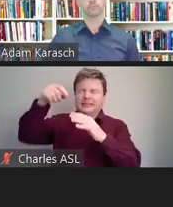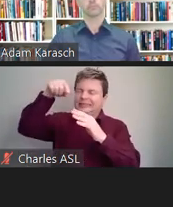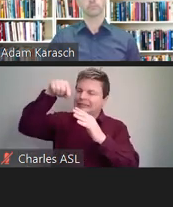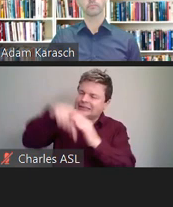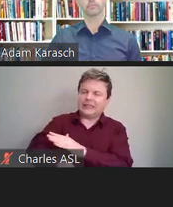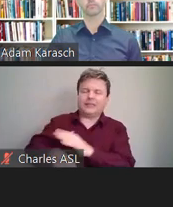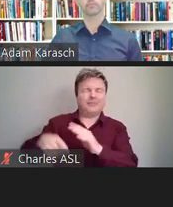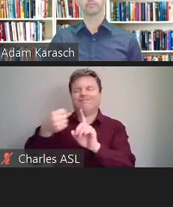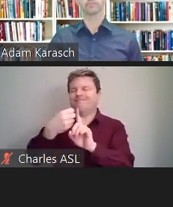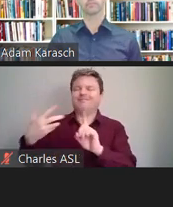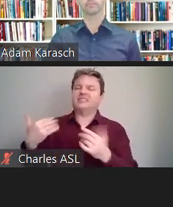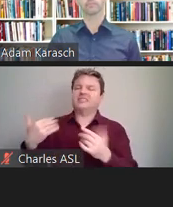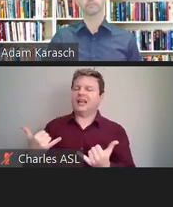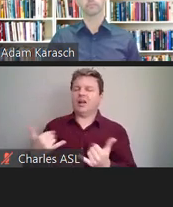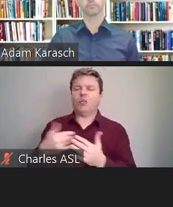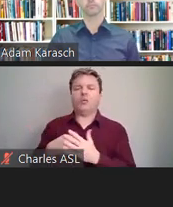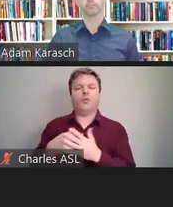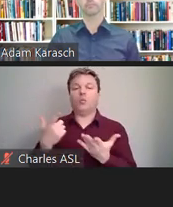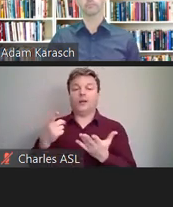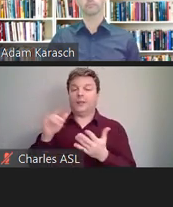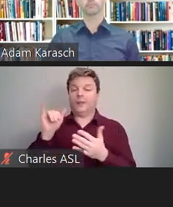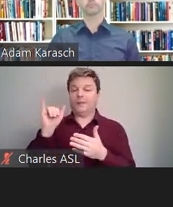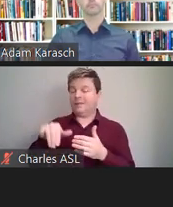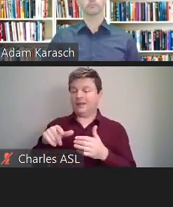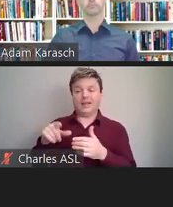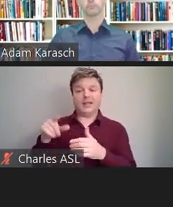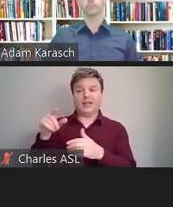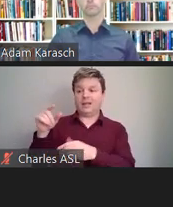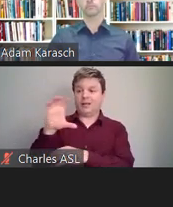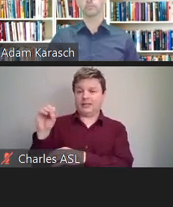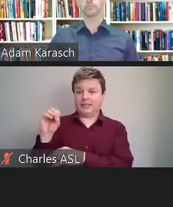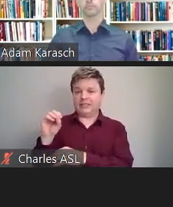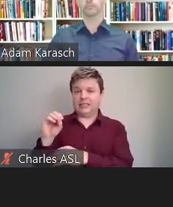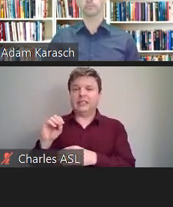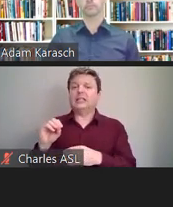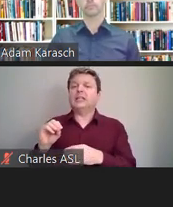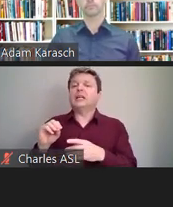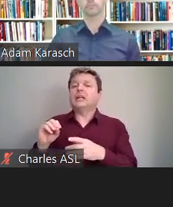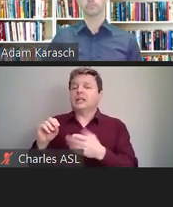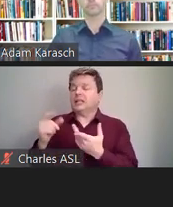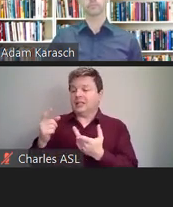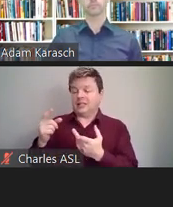have to provide the accommodation that the employee requests necessarily.